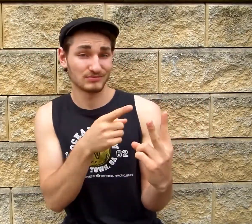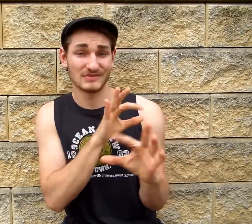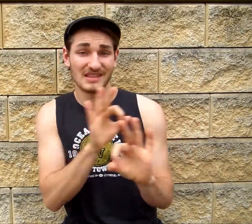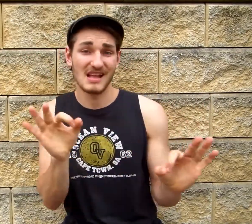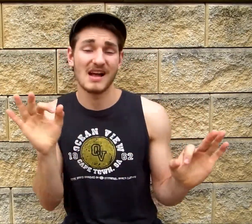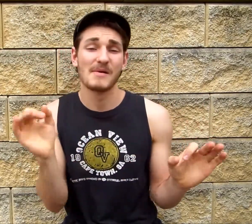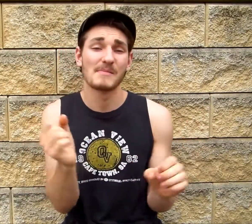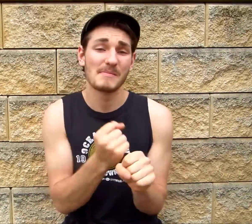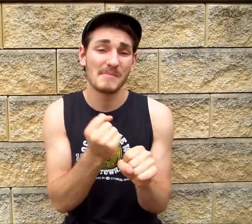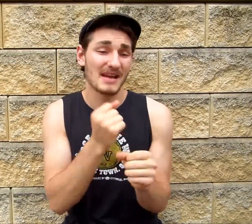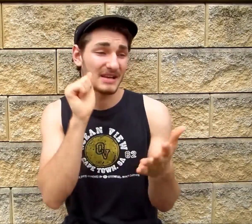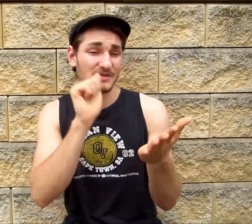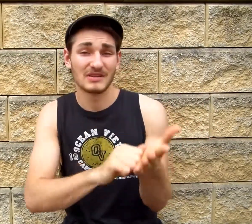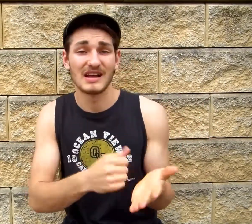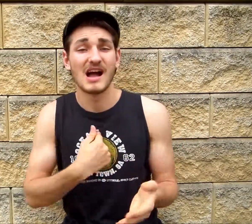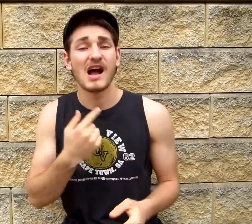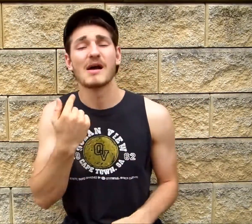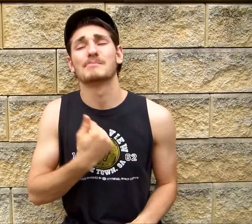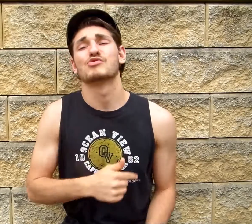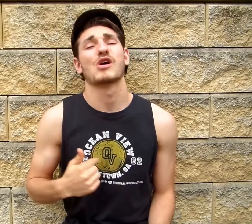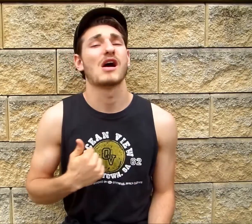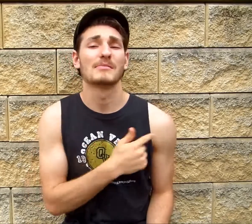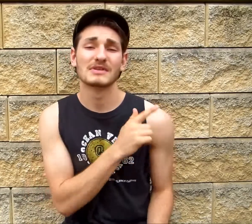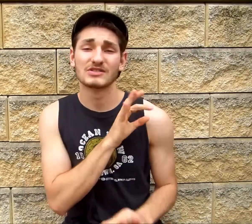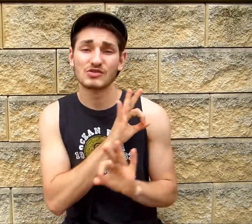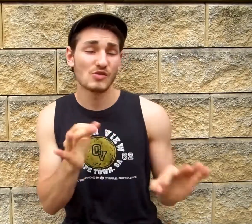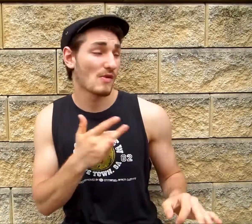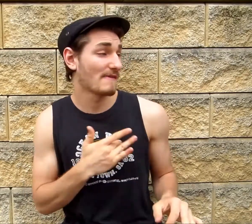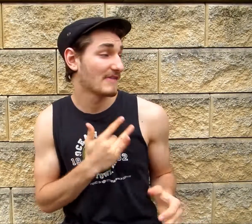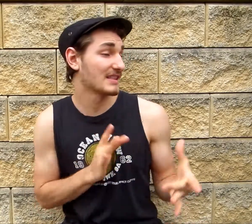Promise there were no feelings involved, mmh